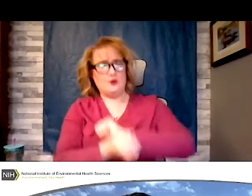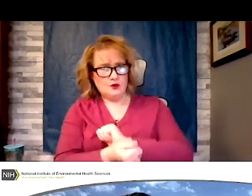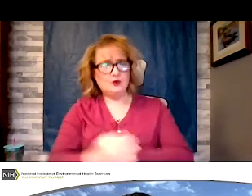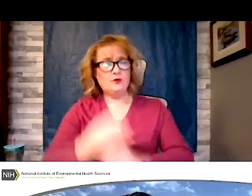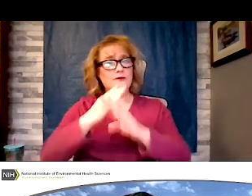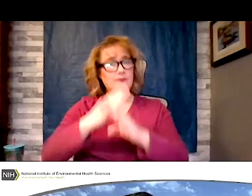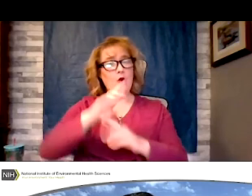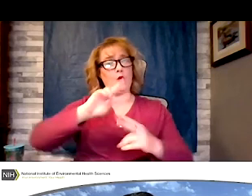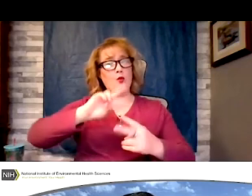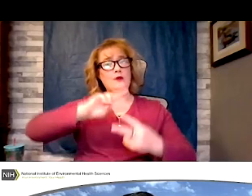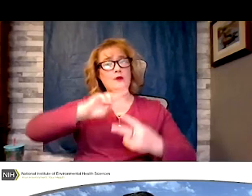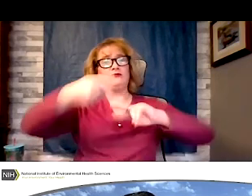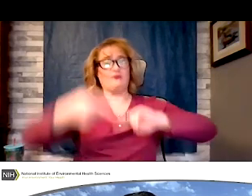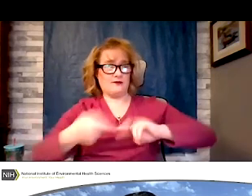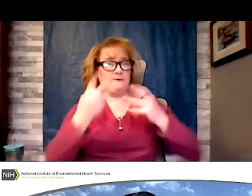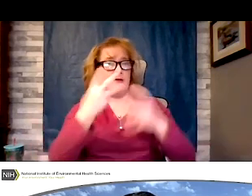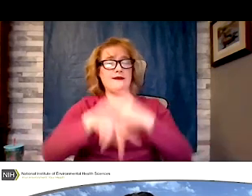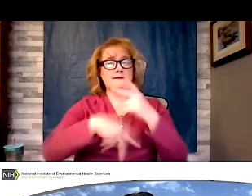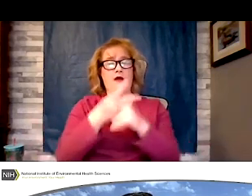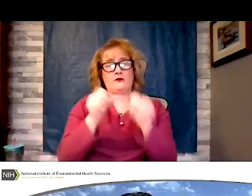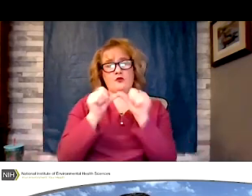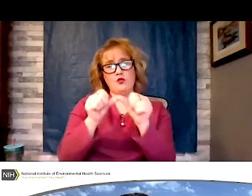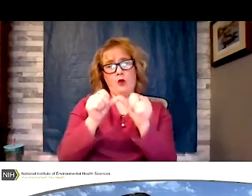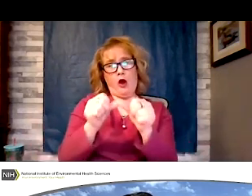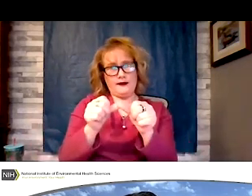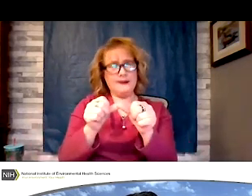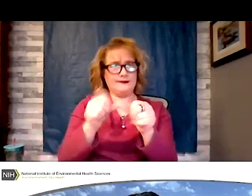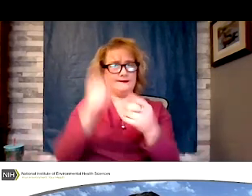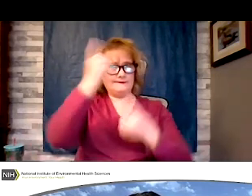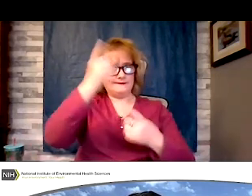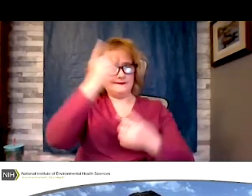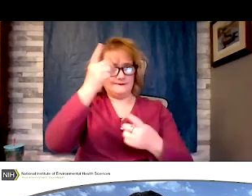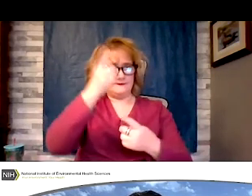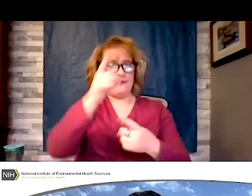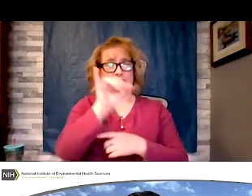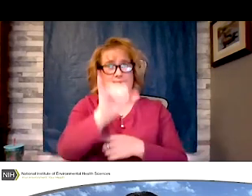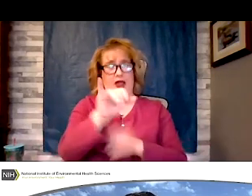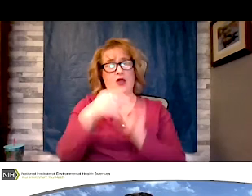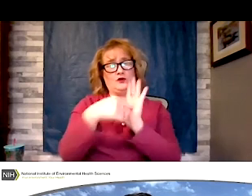diseases. This slide highlights our agenda. The session chair